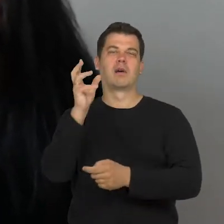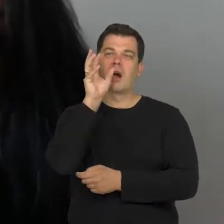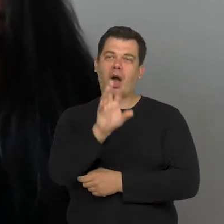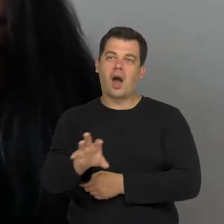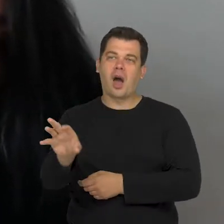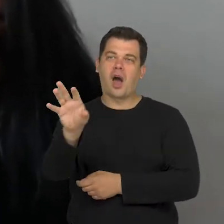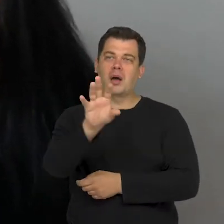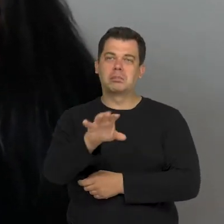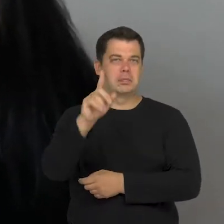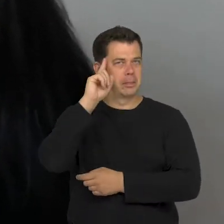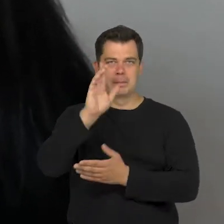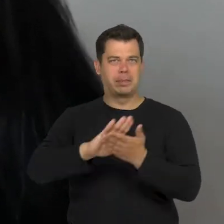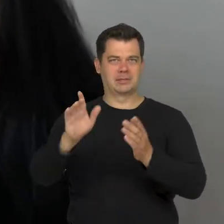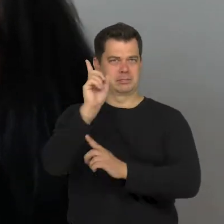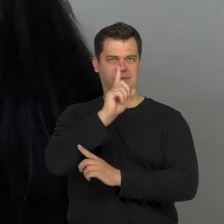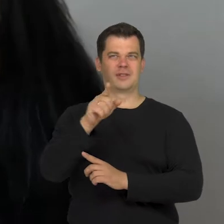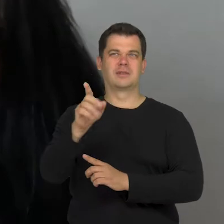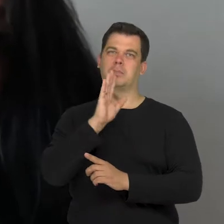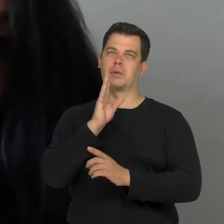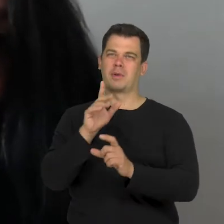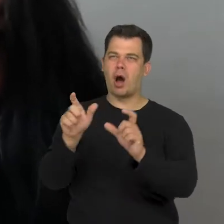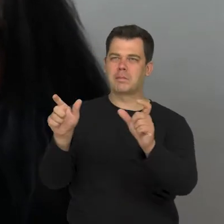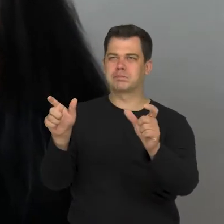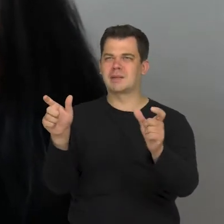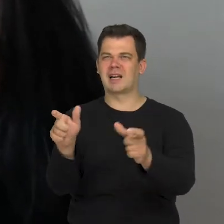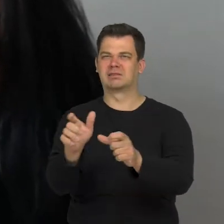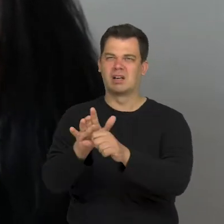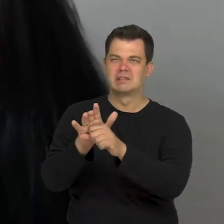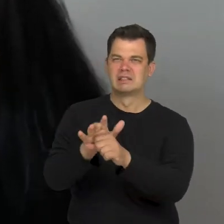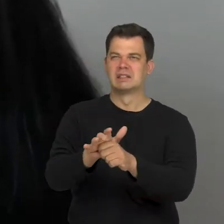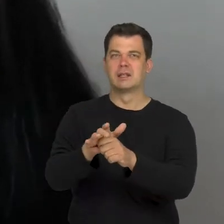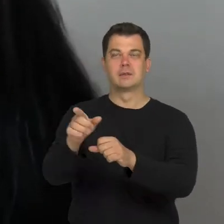which can be oppressive which an be stigmatizing